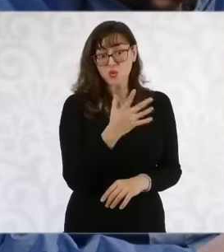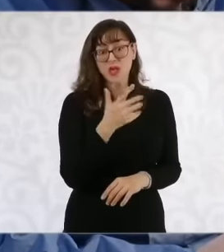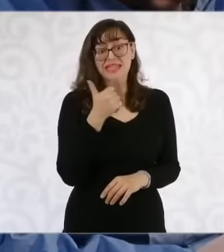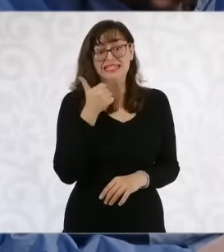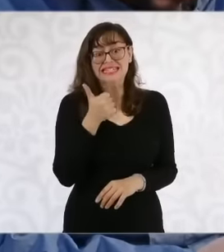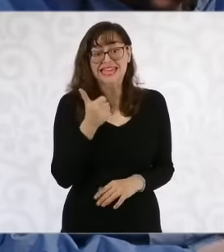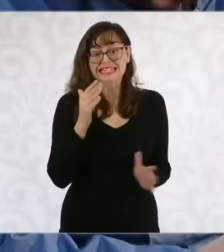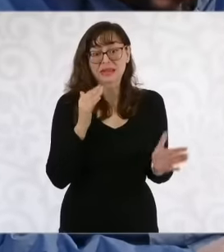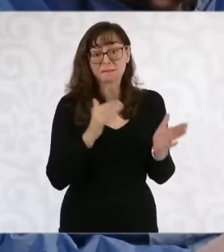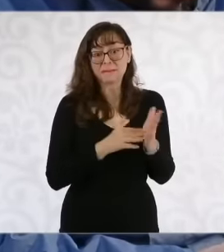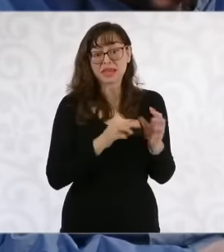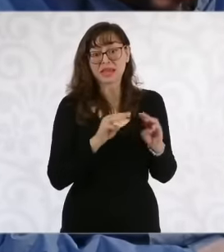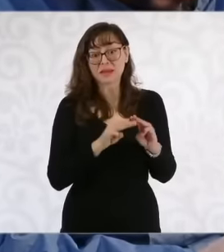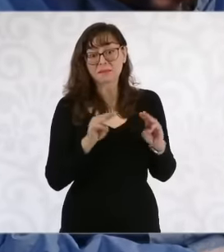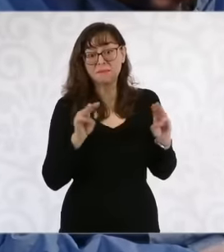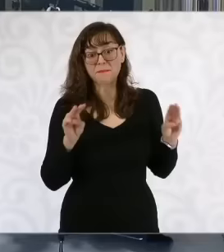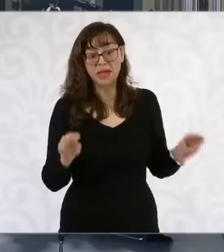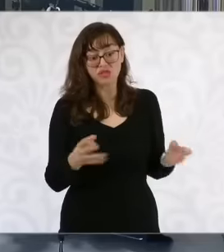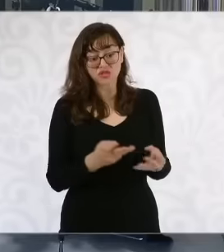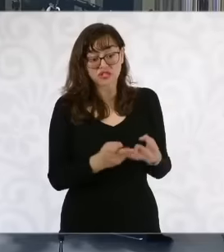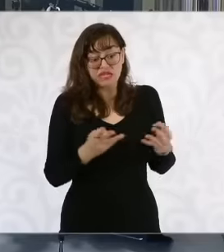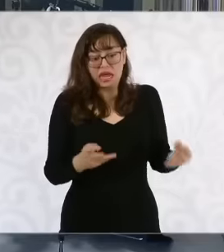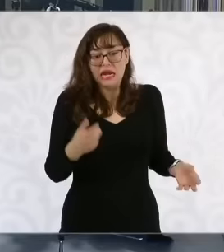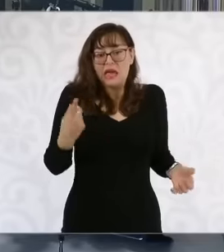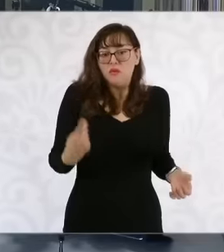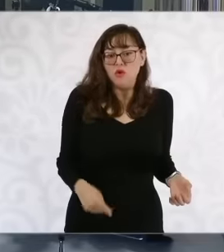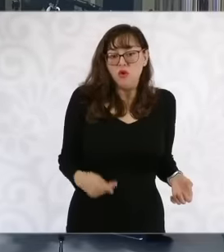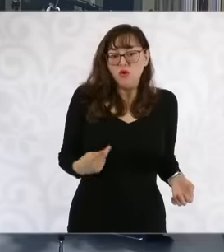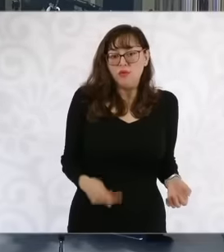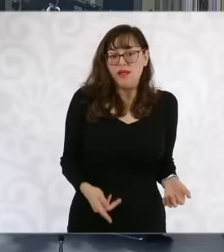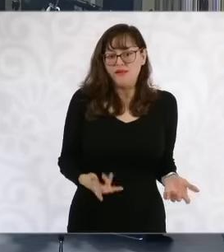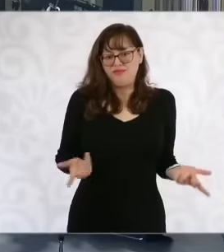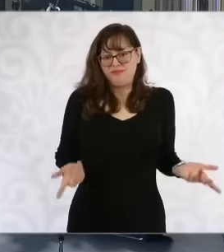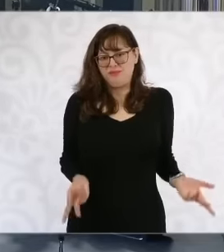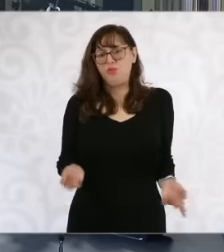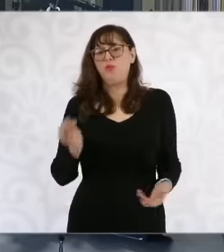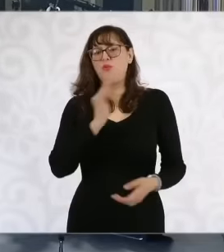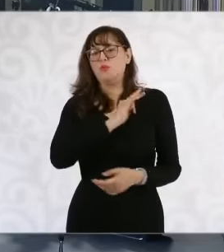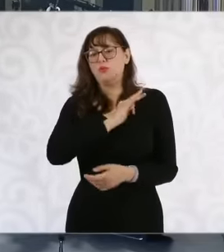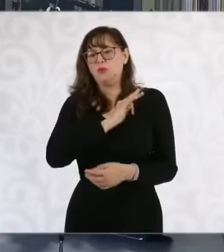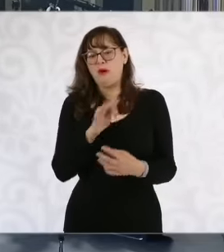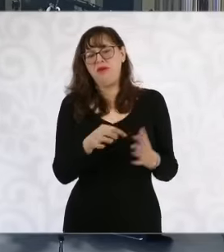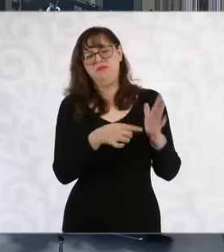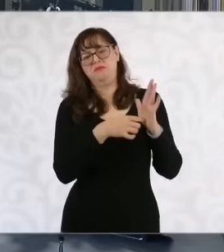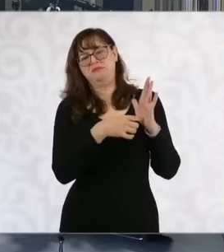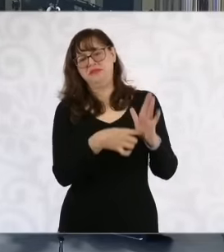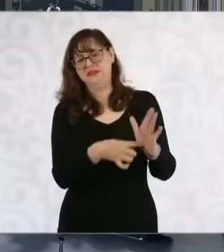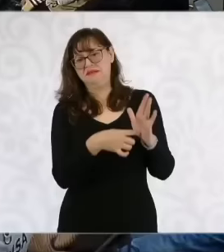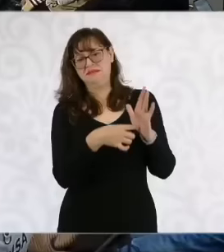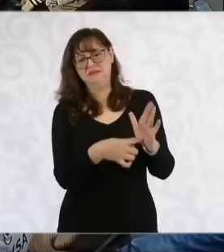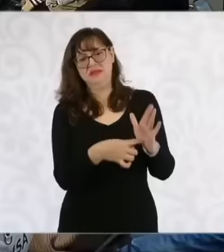cu m of national heritage and so it could take me a long time on this but I know that